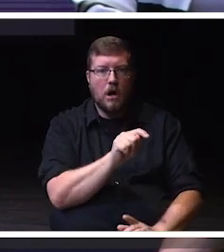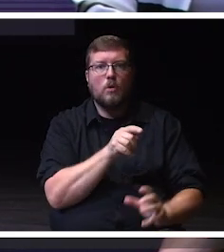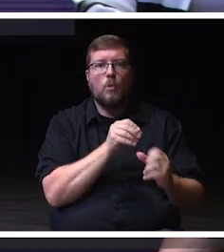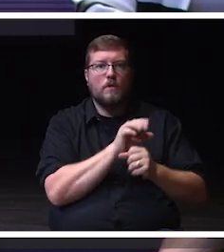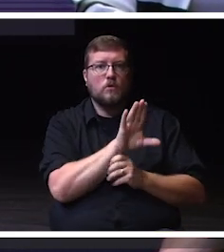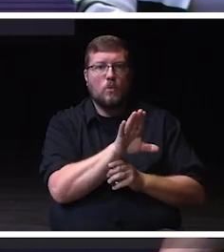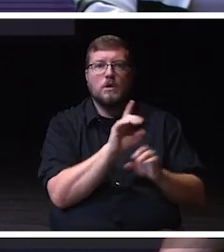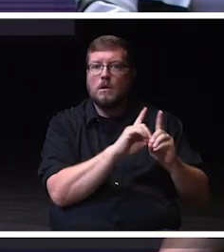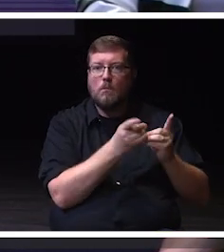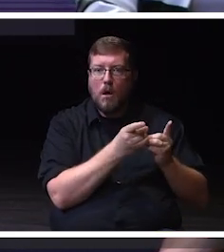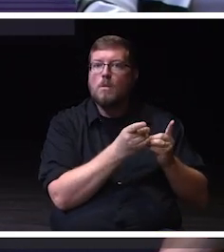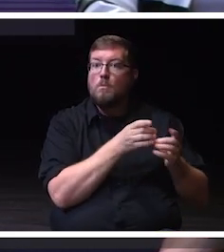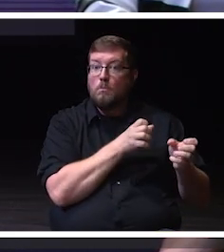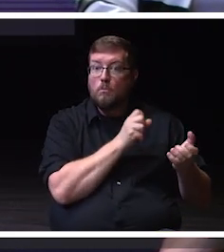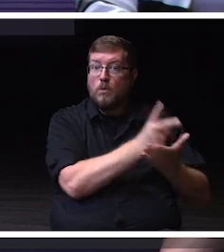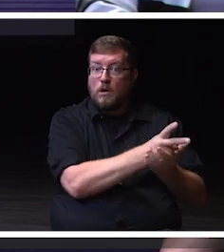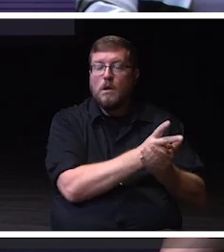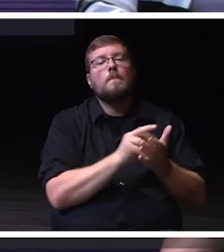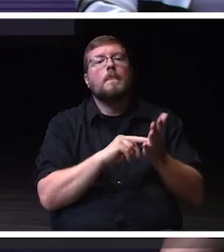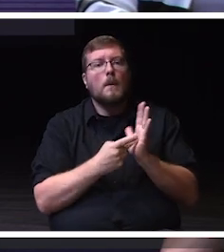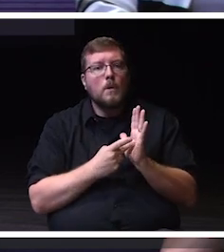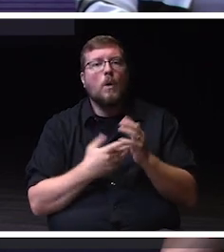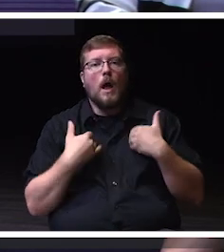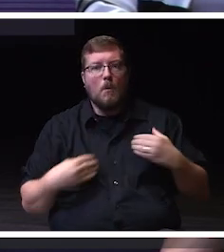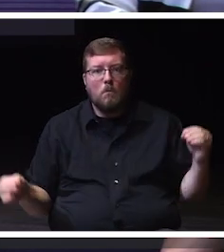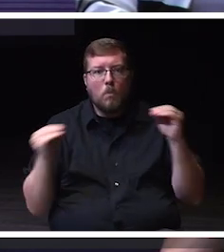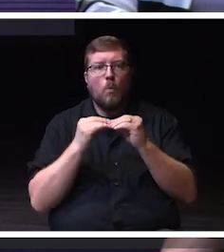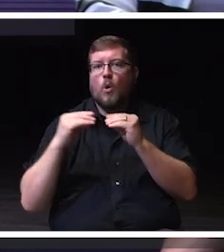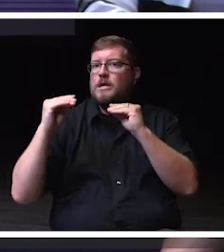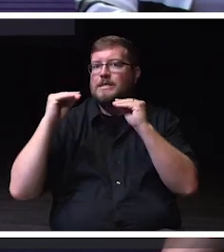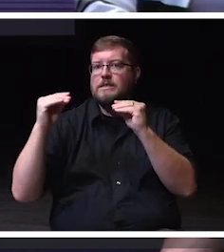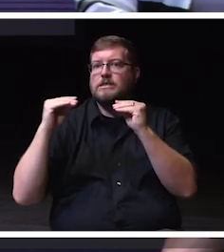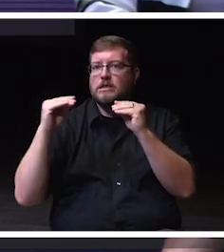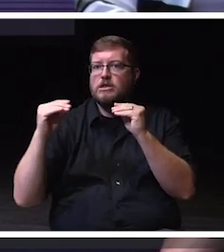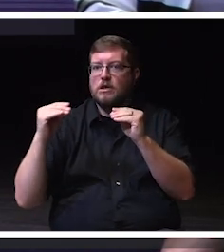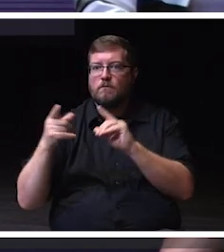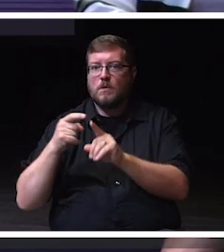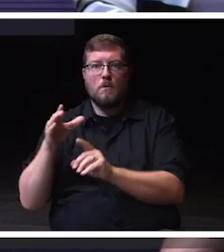this is going to allow us to bring the teaching from some of our full time faculty and staff